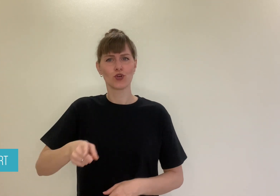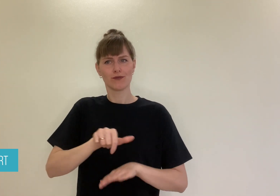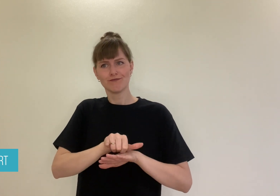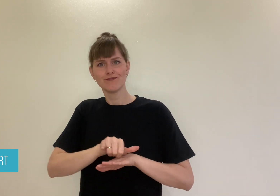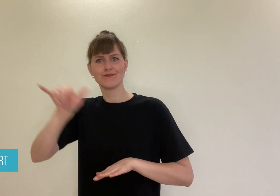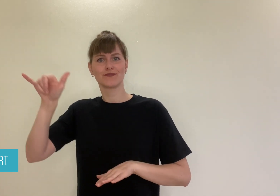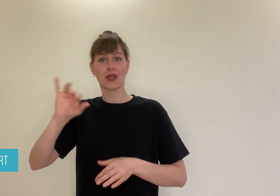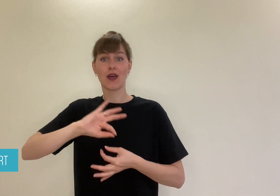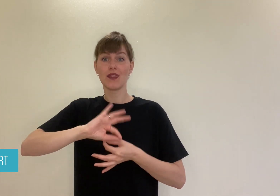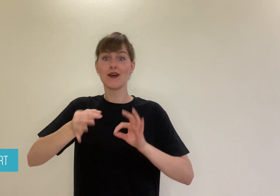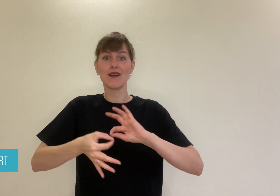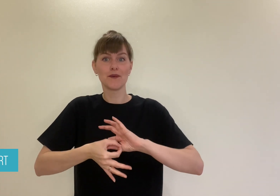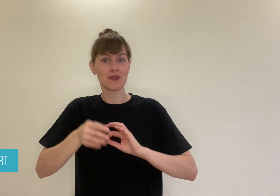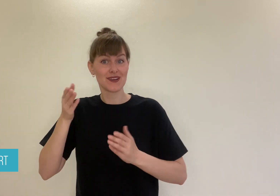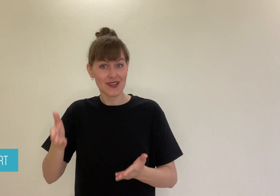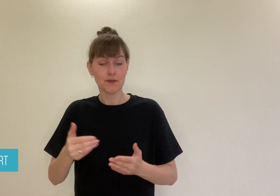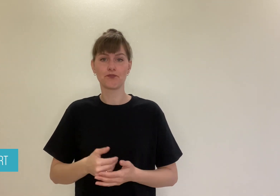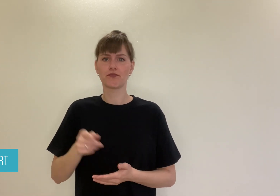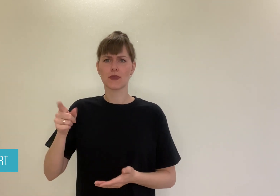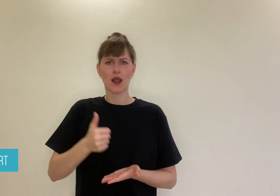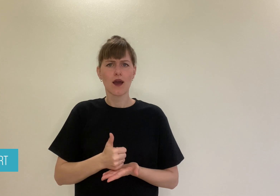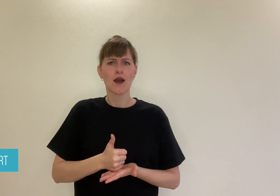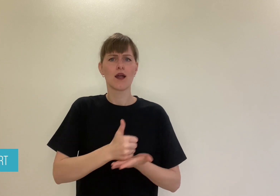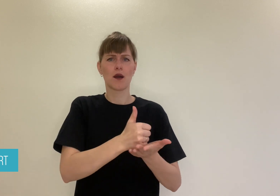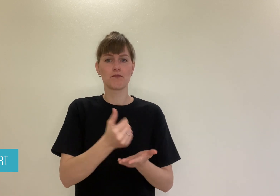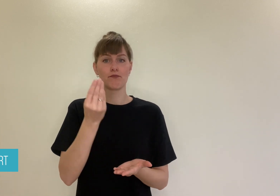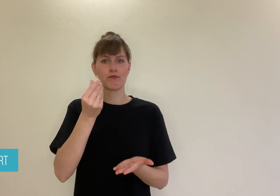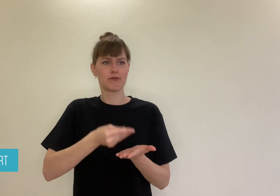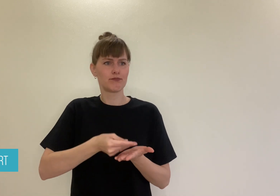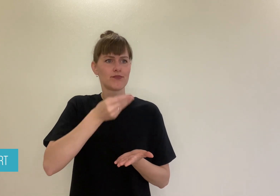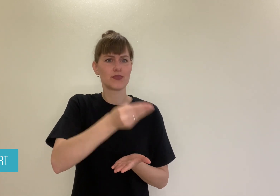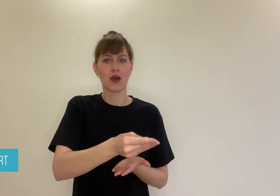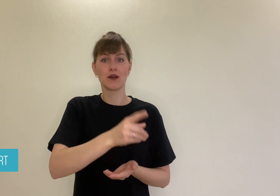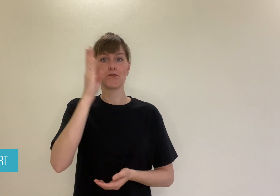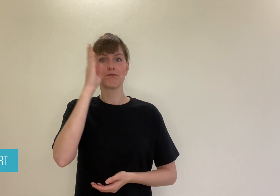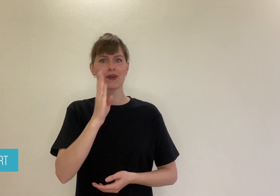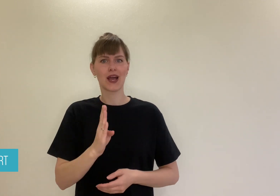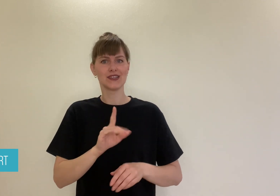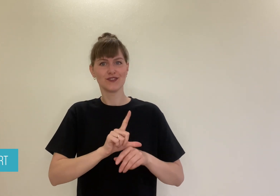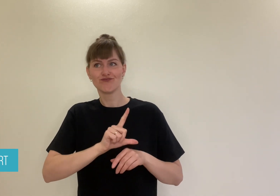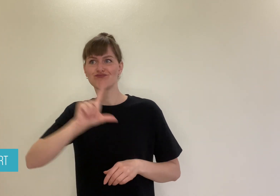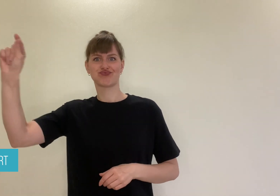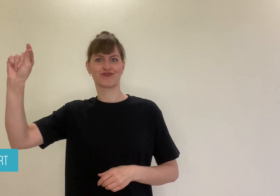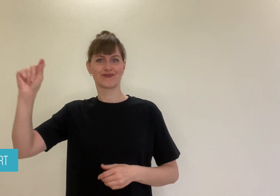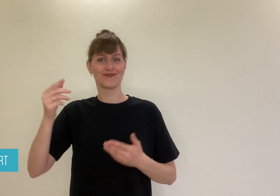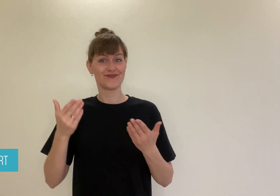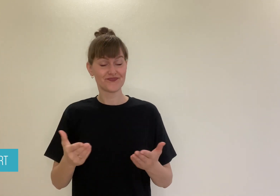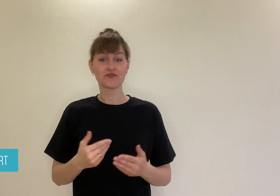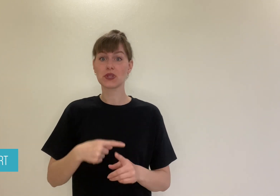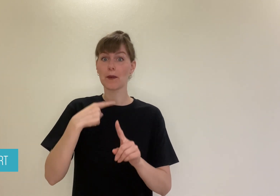for deaf footballers to go to the Deaflympics. He helped